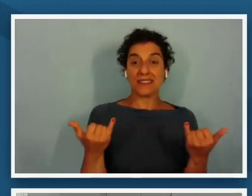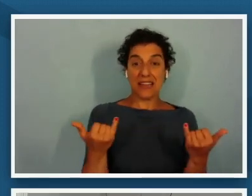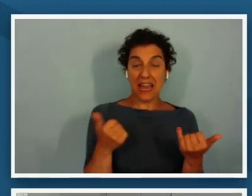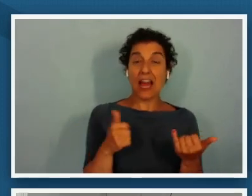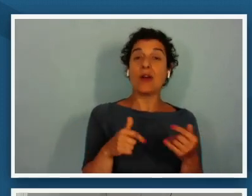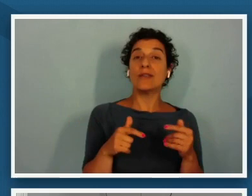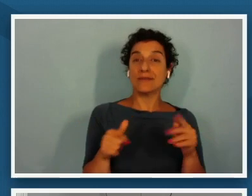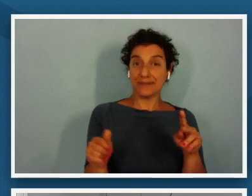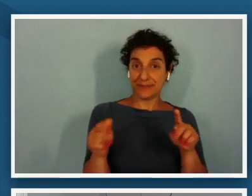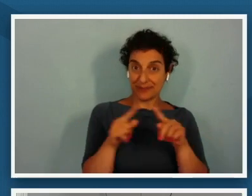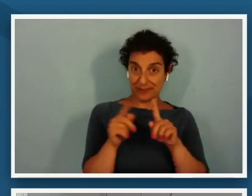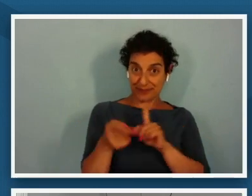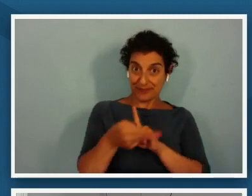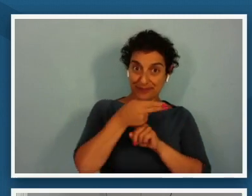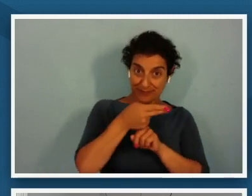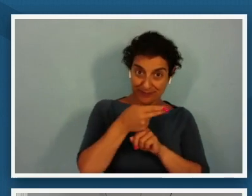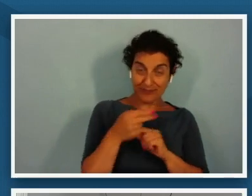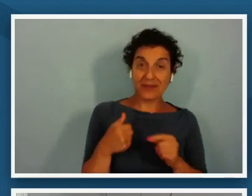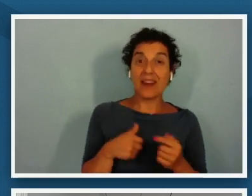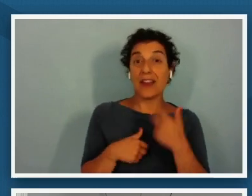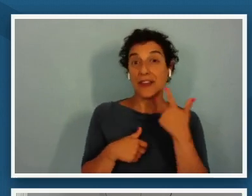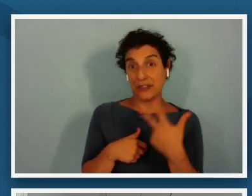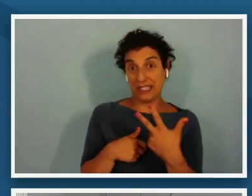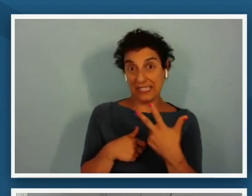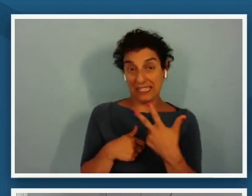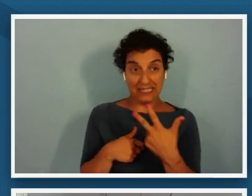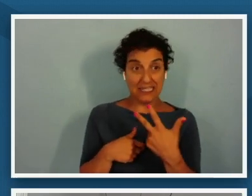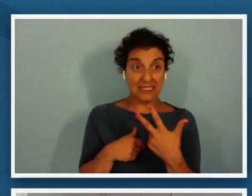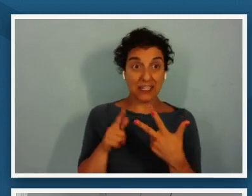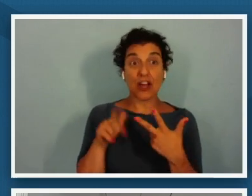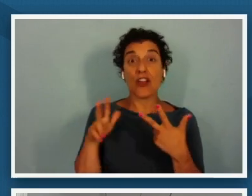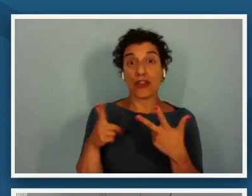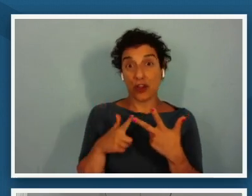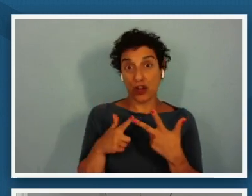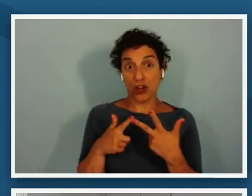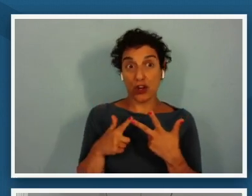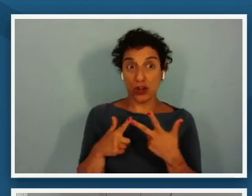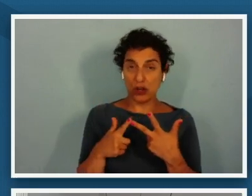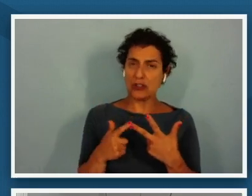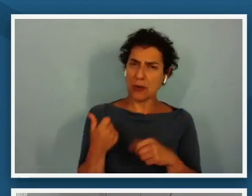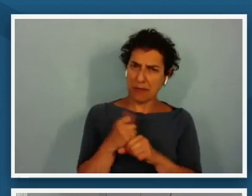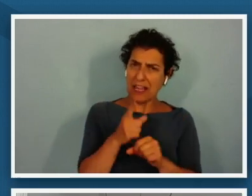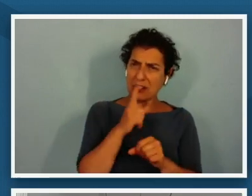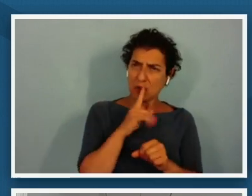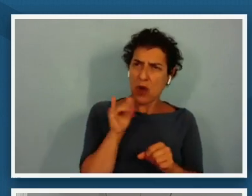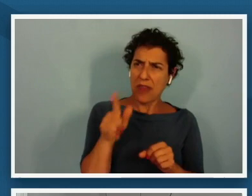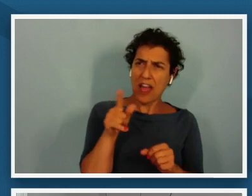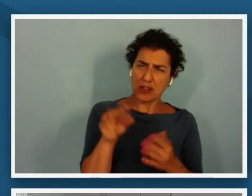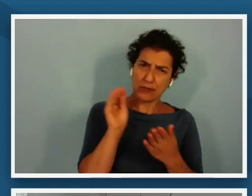is the third of three as you can see so make sure that you capture